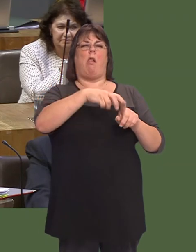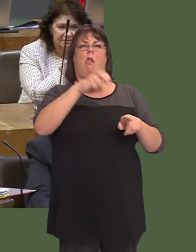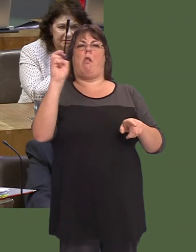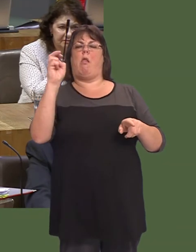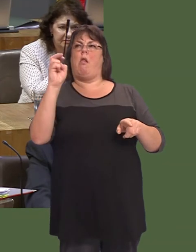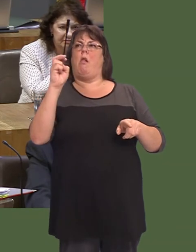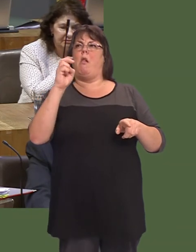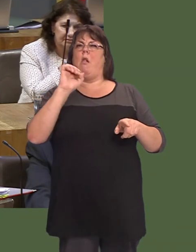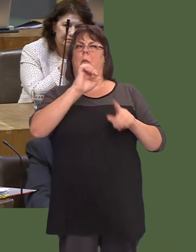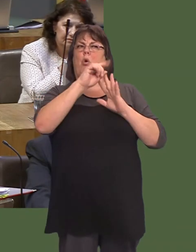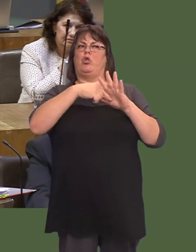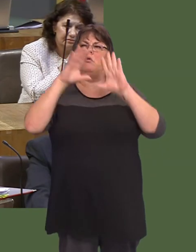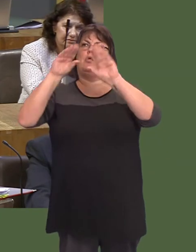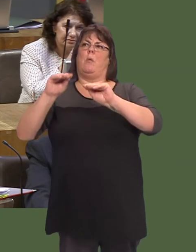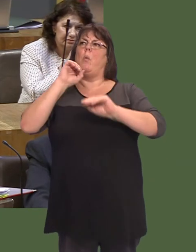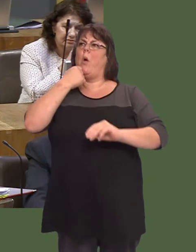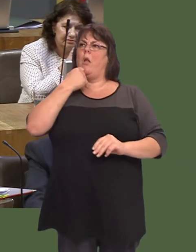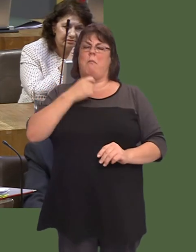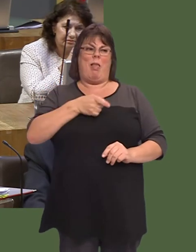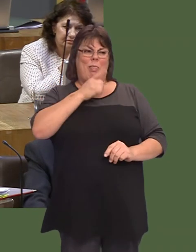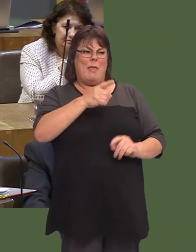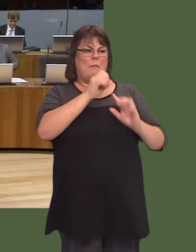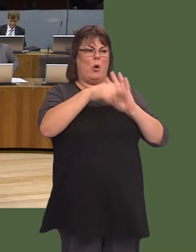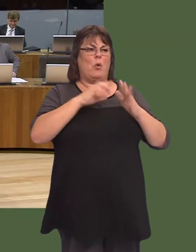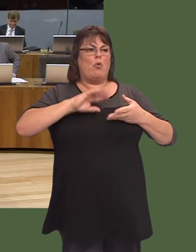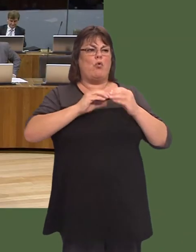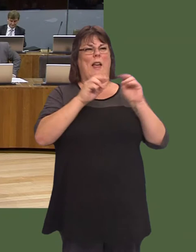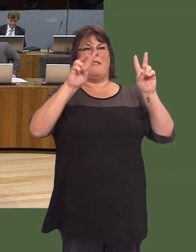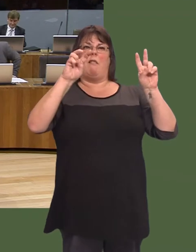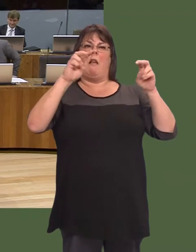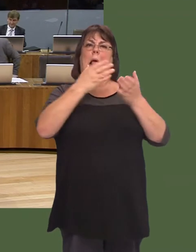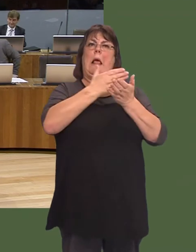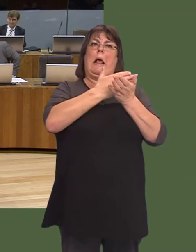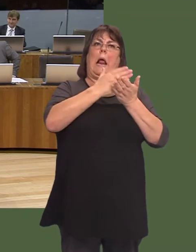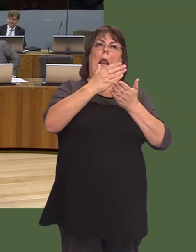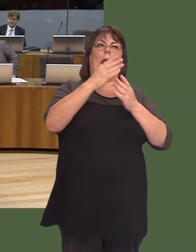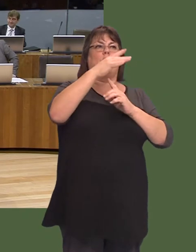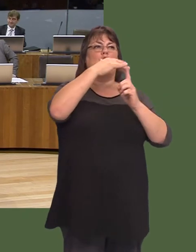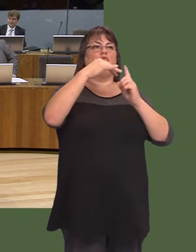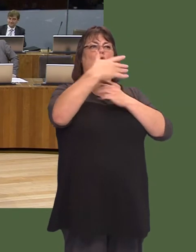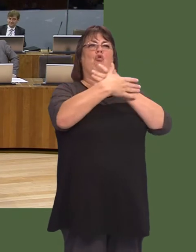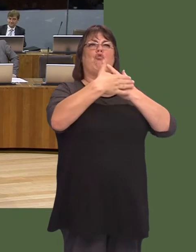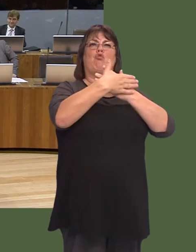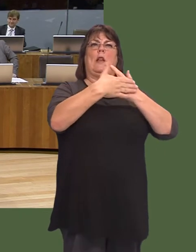indeed, outside of my own party. Carwyn Jones: This is a project that will deliver clean, green energy, not just for